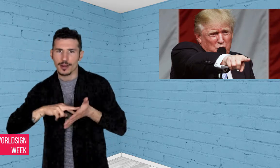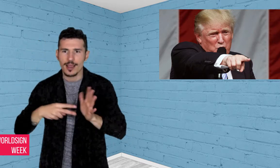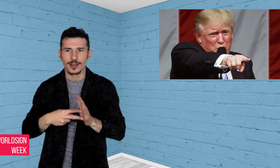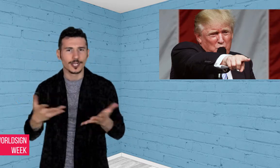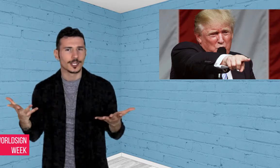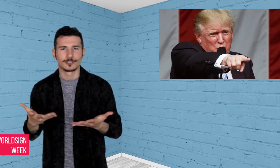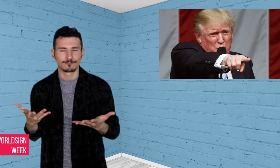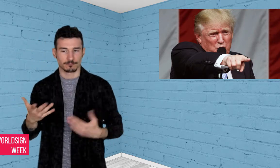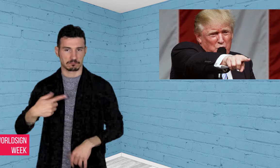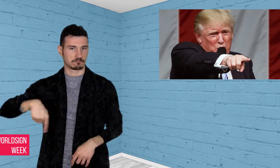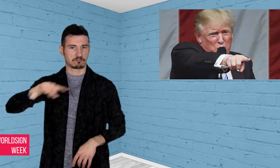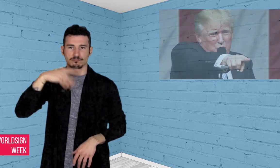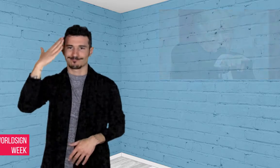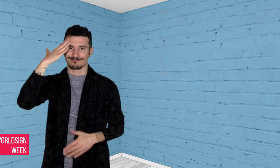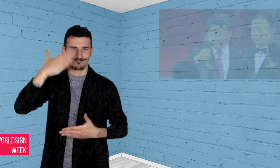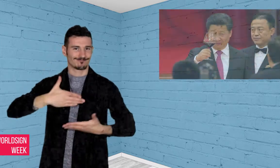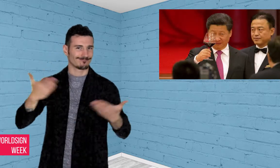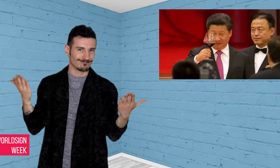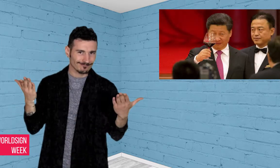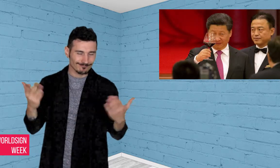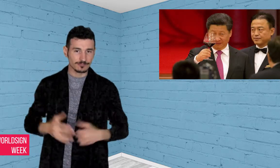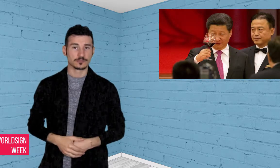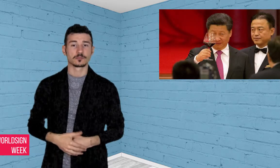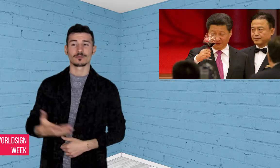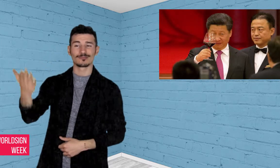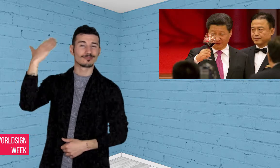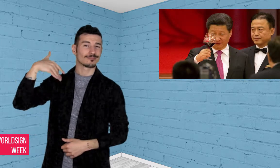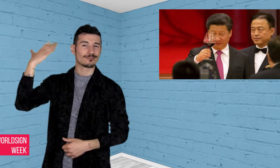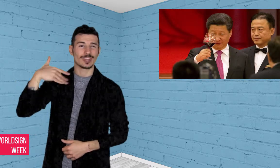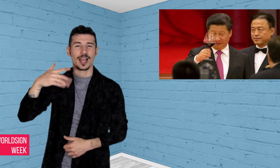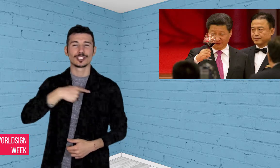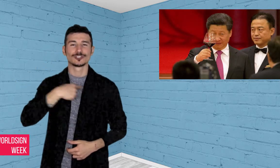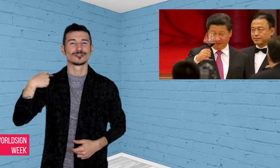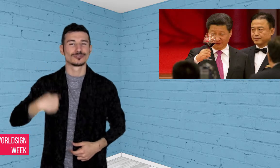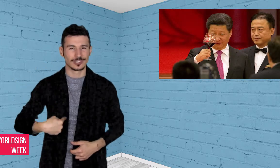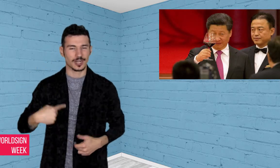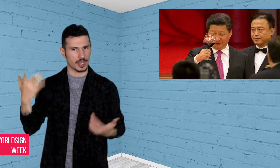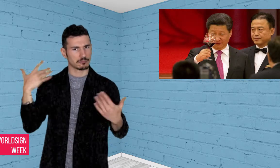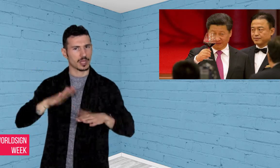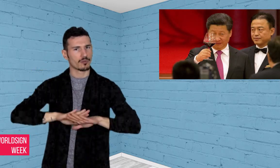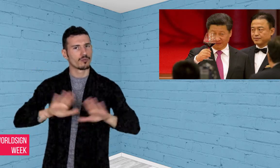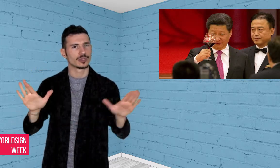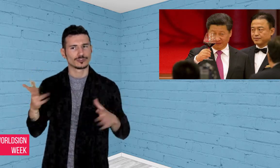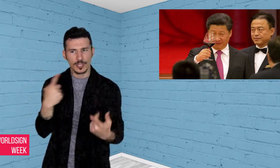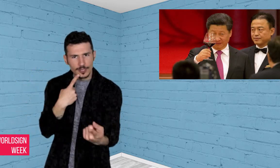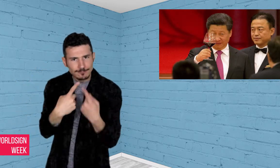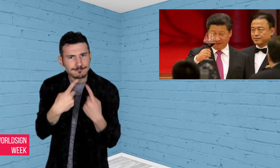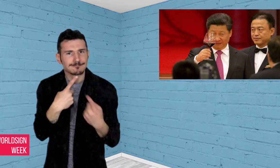China, and if they don’t, it won’t be